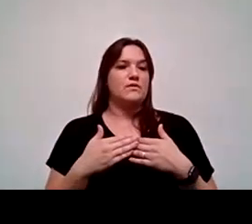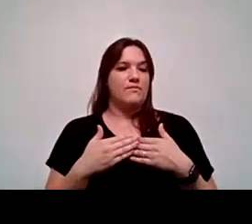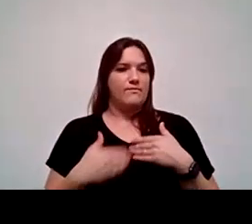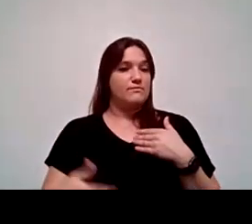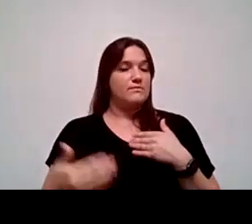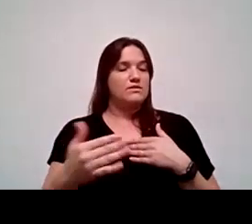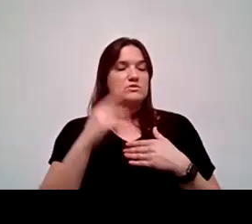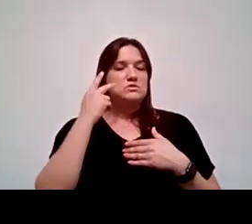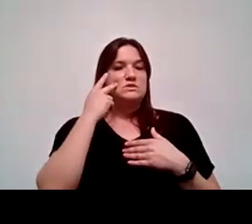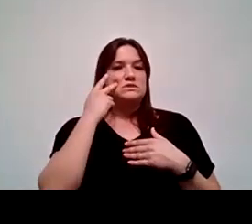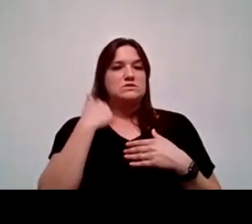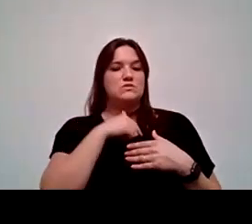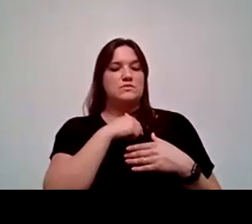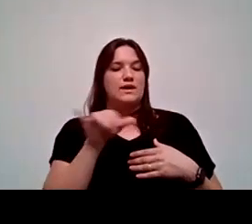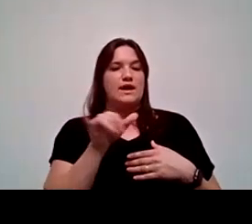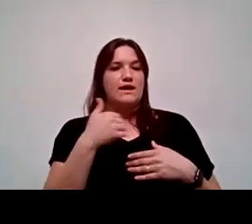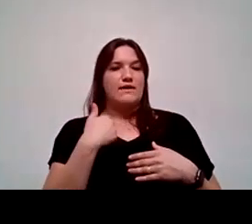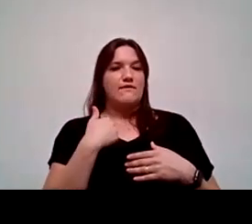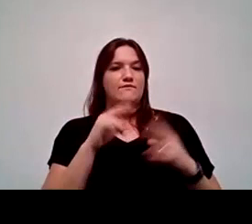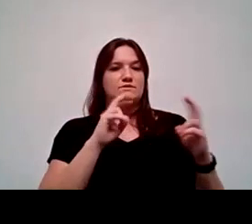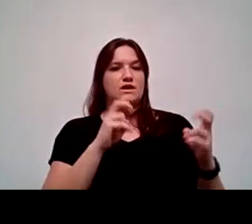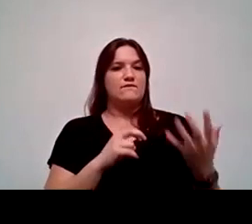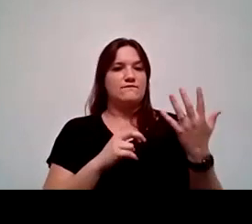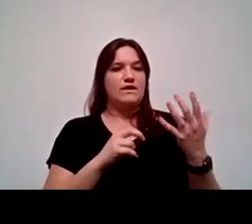you can see that we also have three Title V grants that are currently working